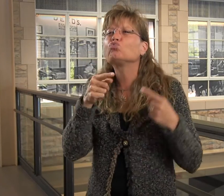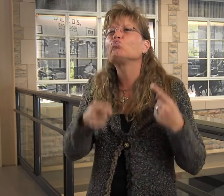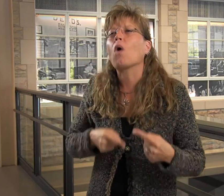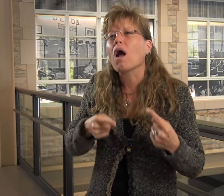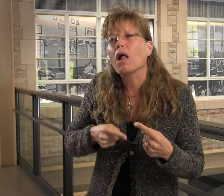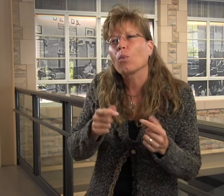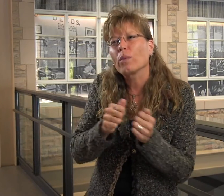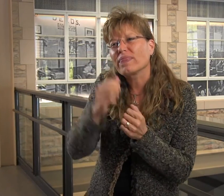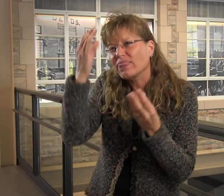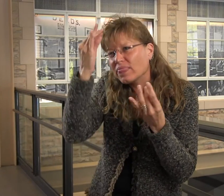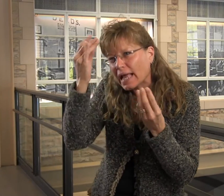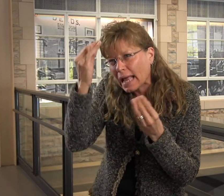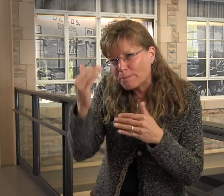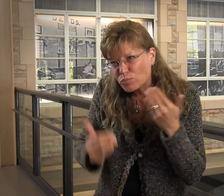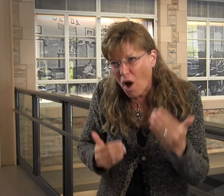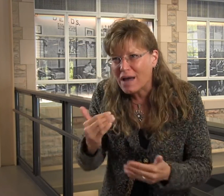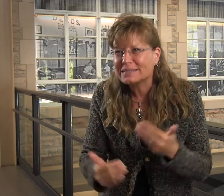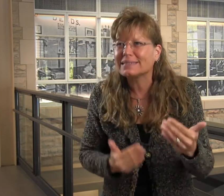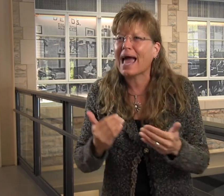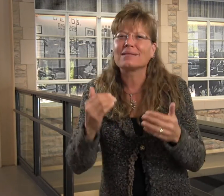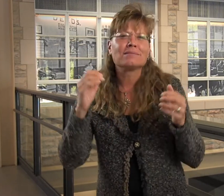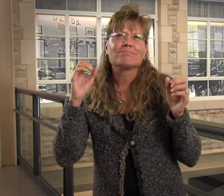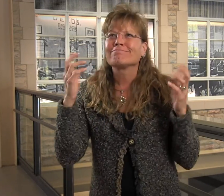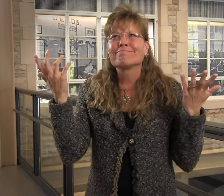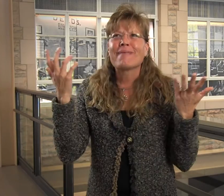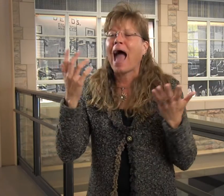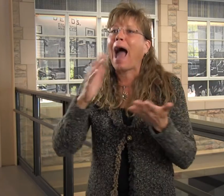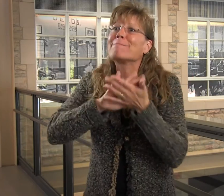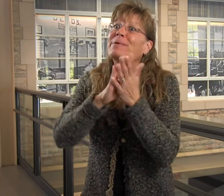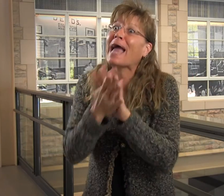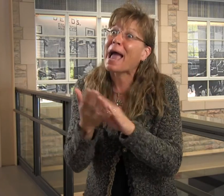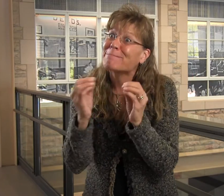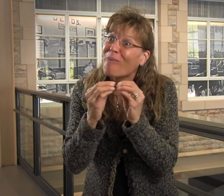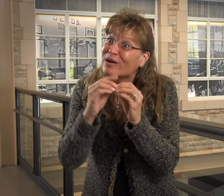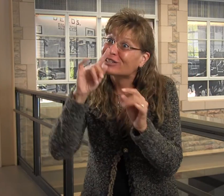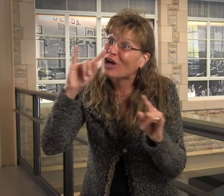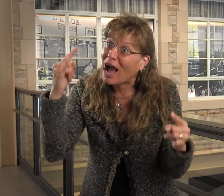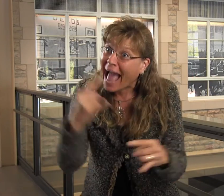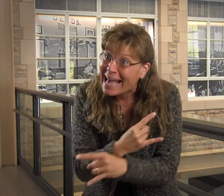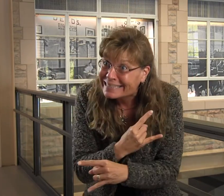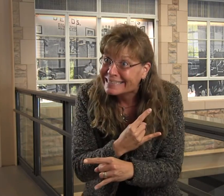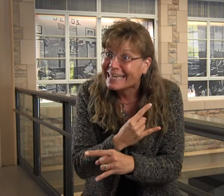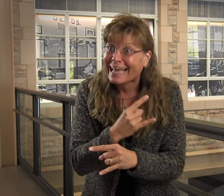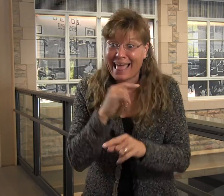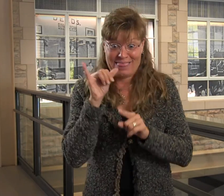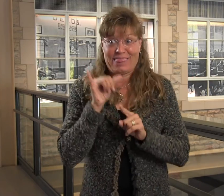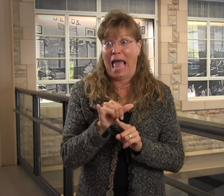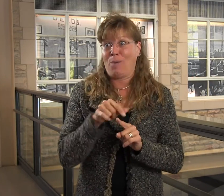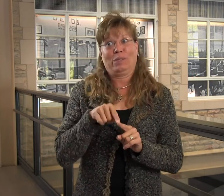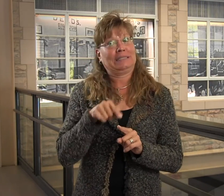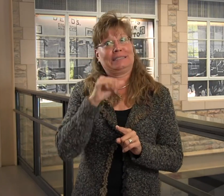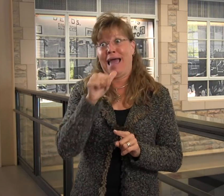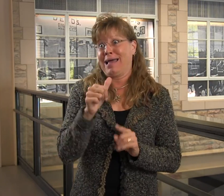I didn't struggle with the thinking process. I became more sarcastic, and that was not a skill set